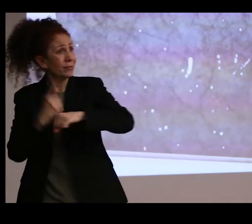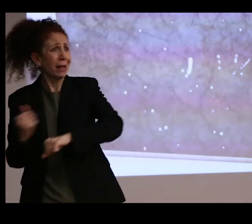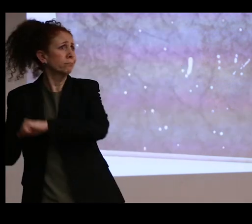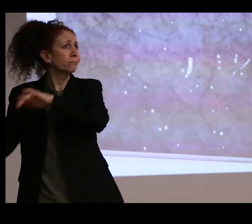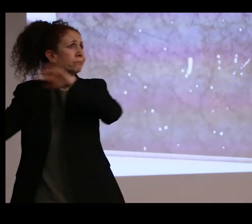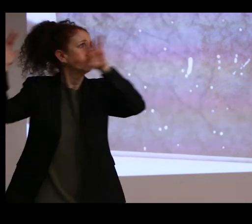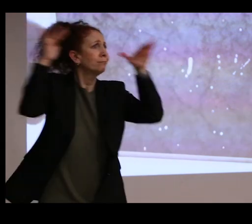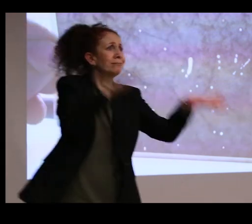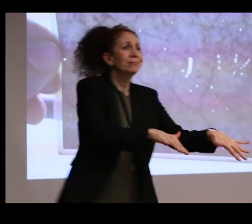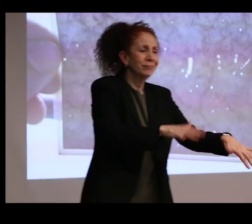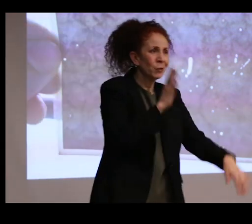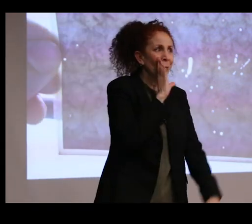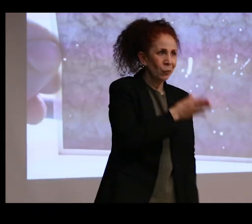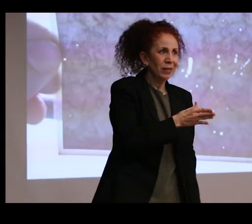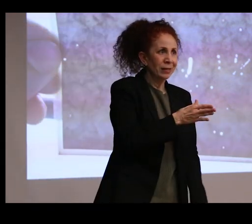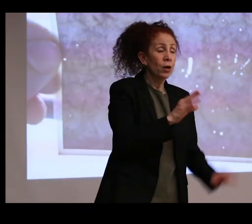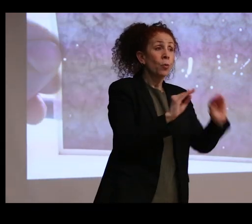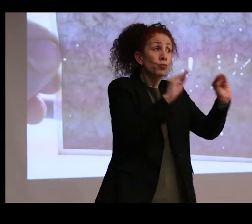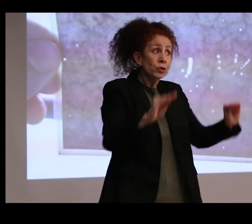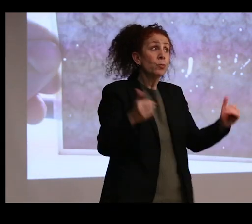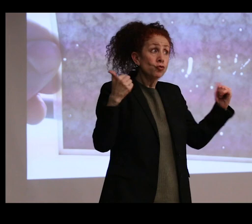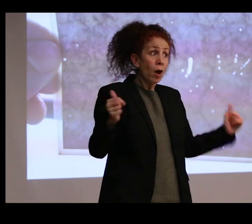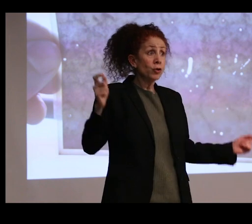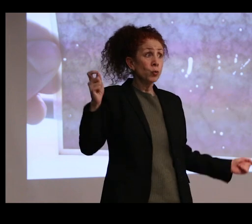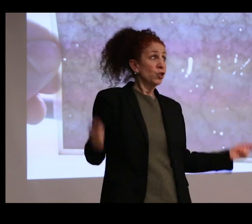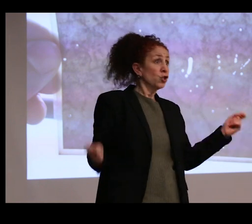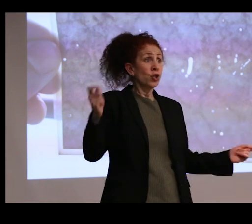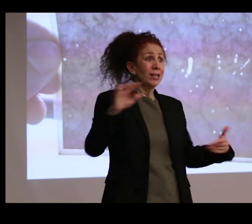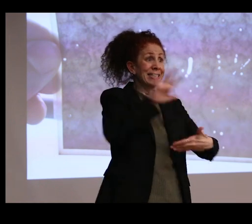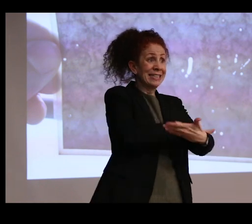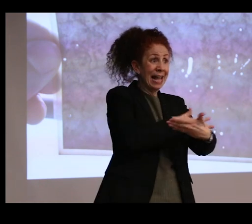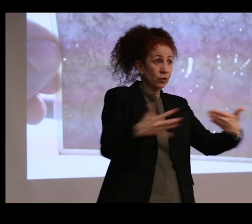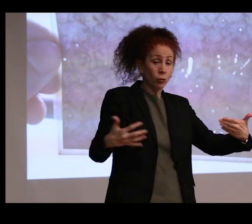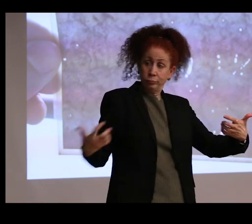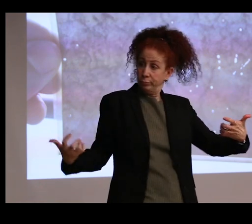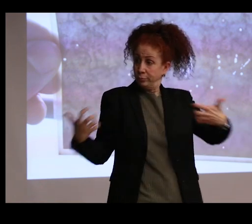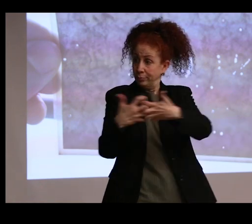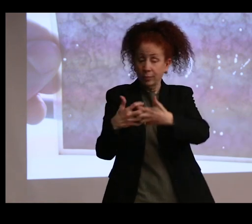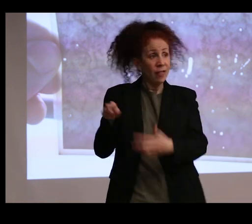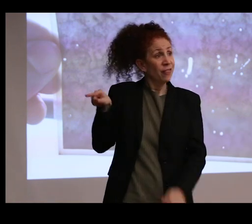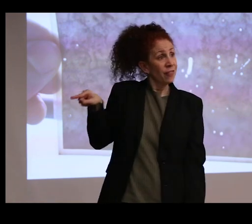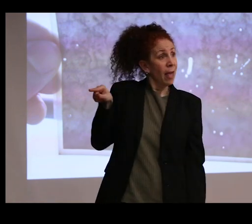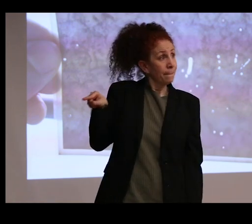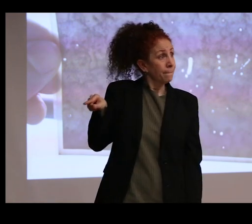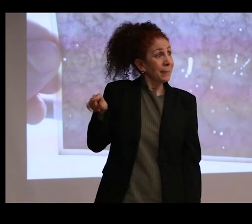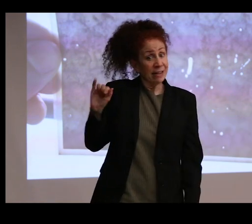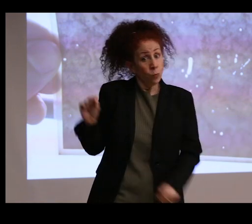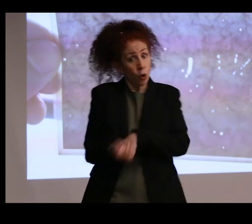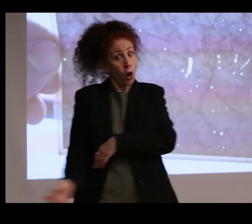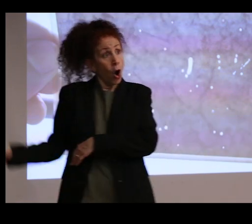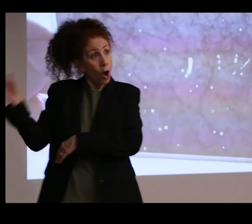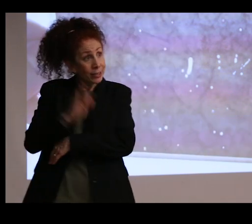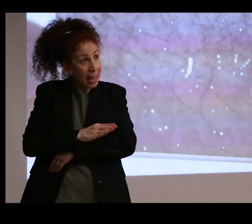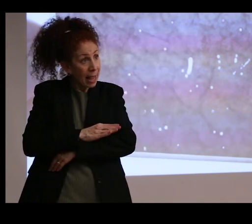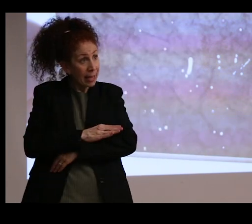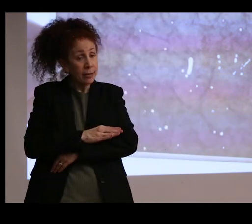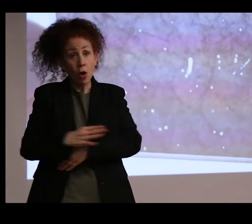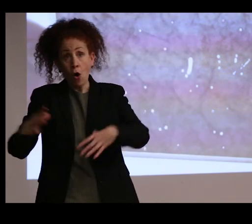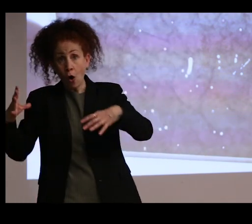And, in fact, the museum attempts to adjust its schedule so that people who have to work all day could potentially come to the museum at 6:00 AM.